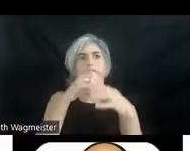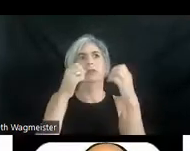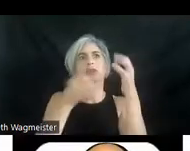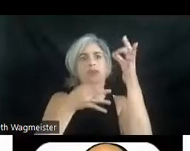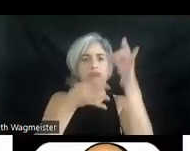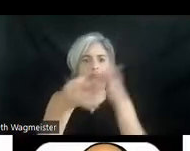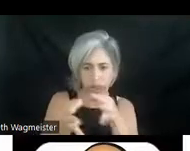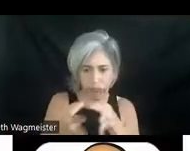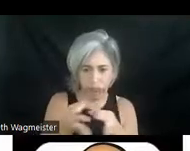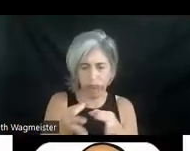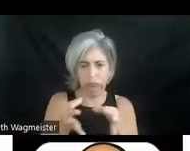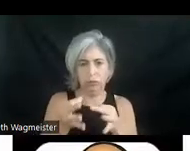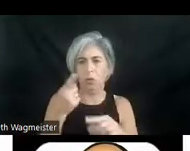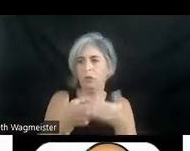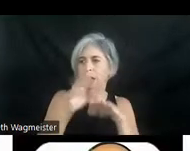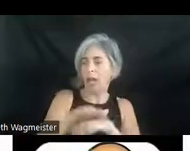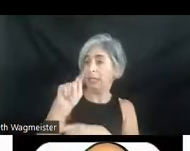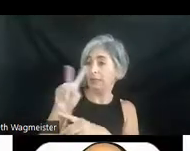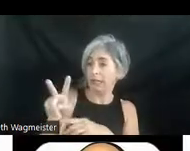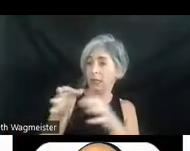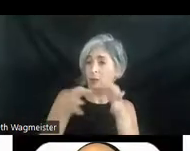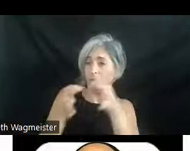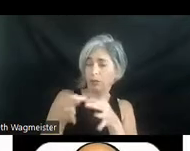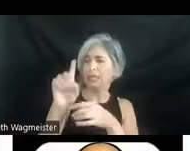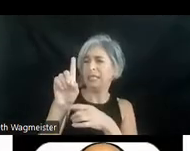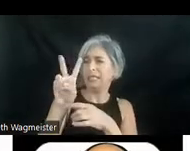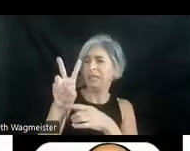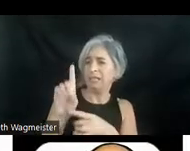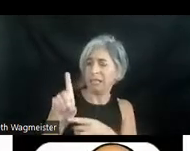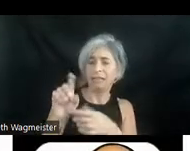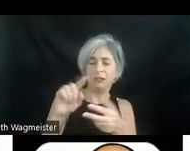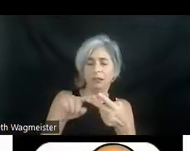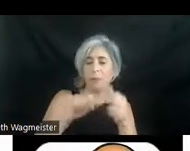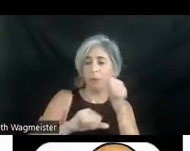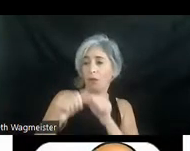on TV right now with description, what DVD's, what performing art spaces, what museums in